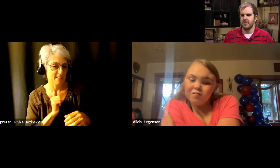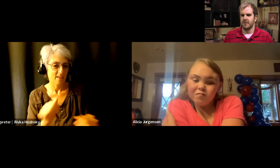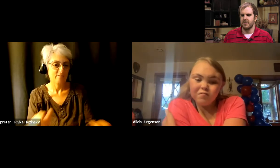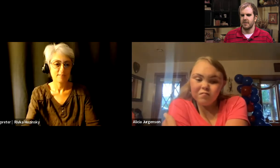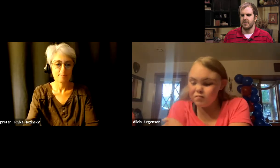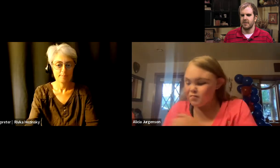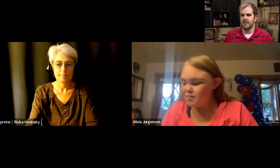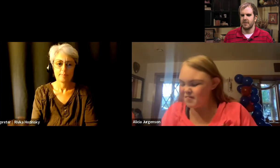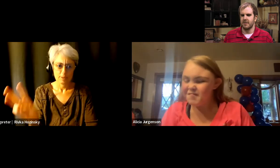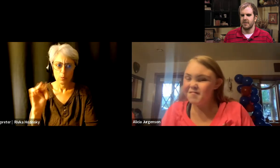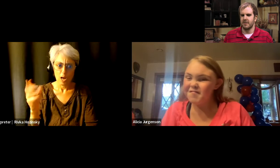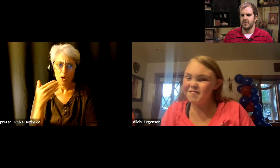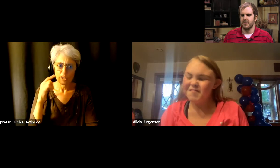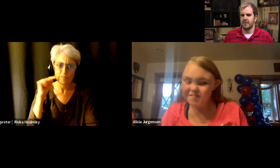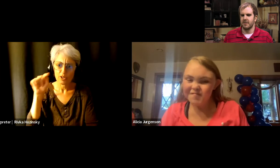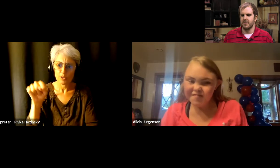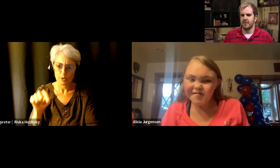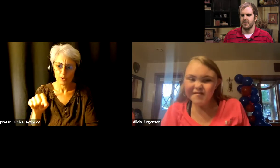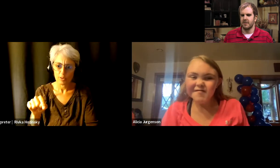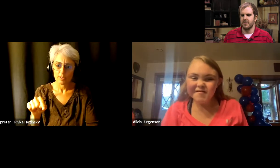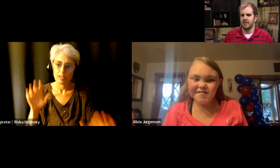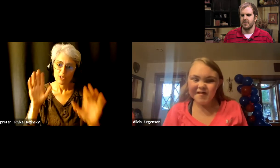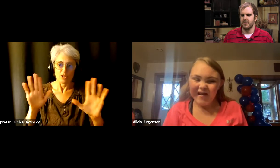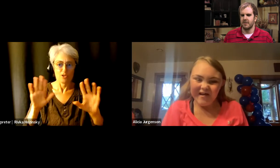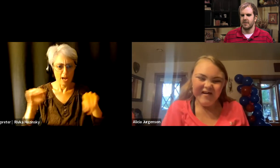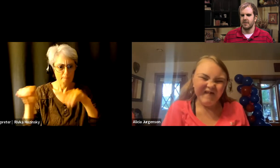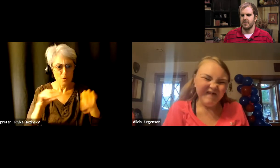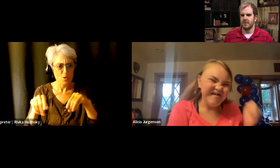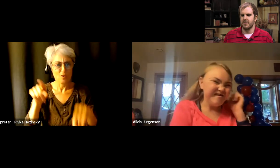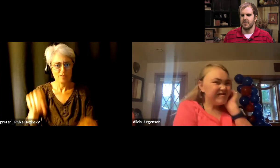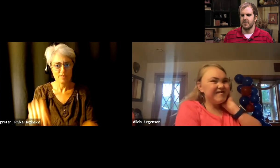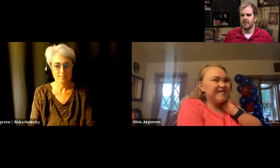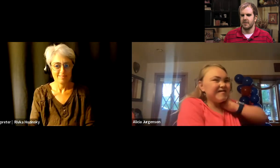Faith: Wow good for you. You have some great moves. Te Rina: Thank you.